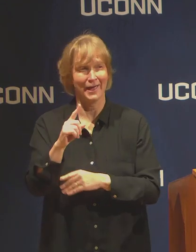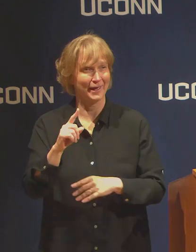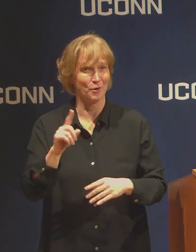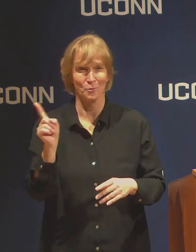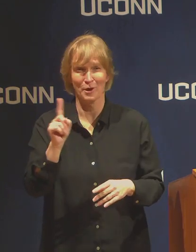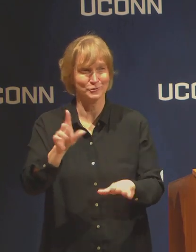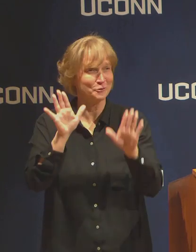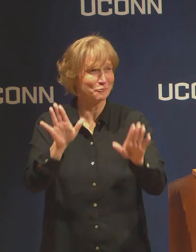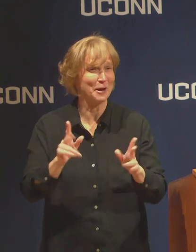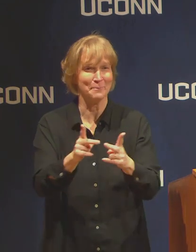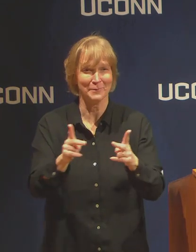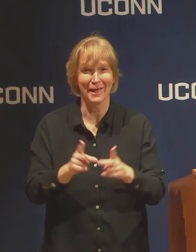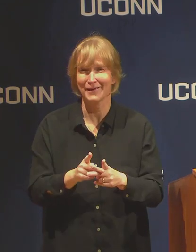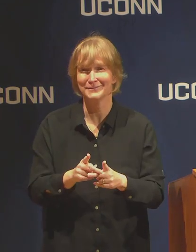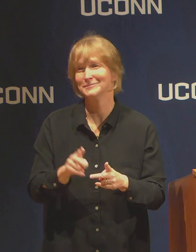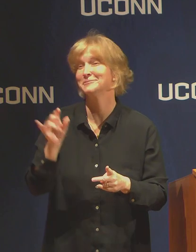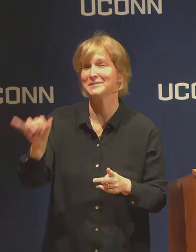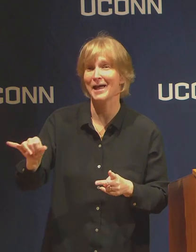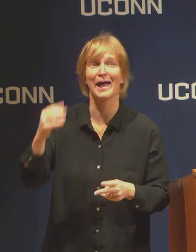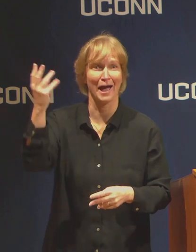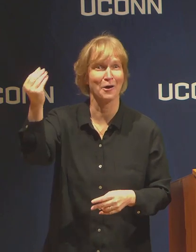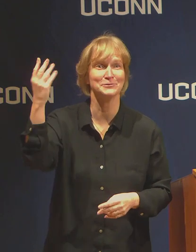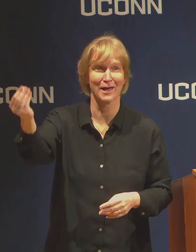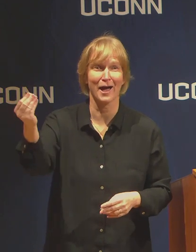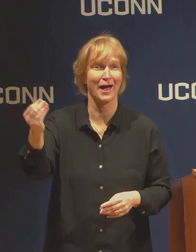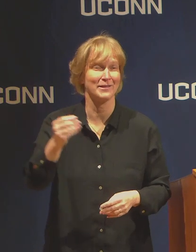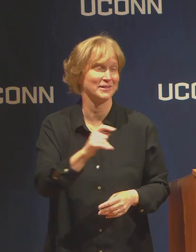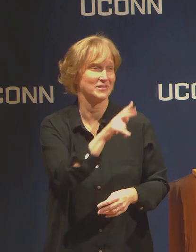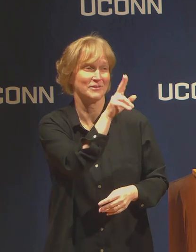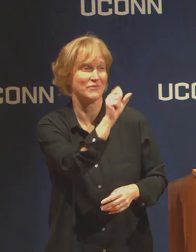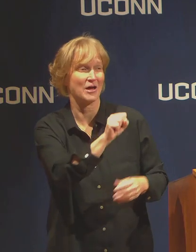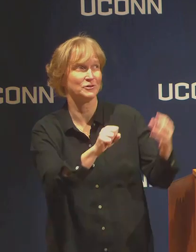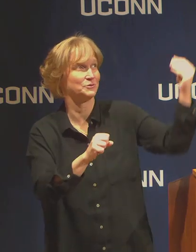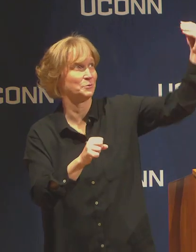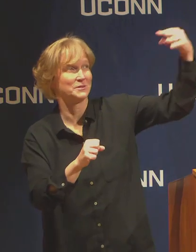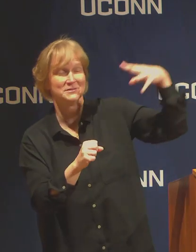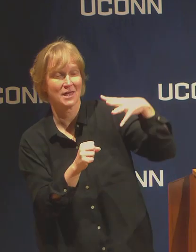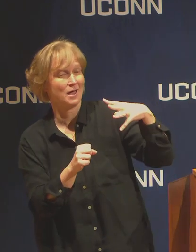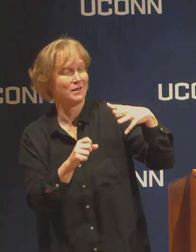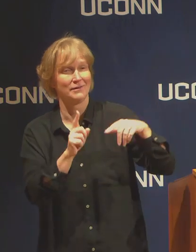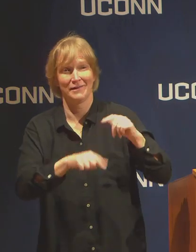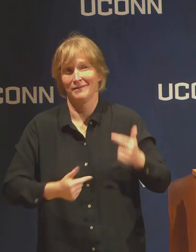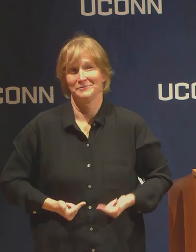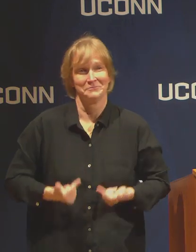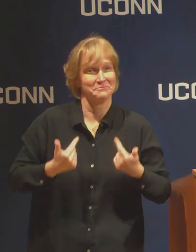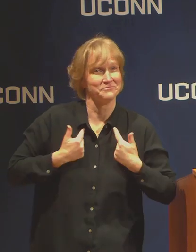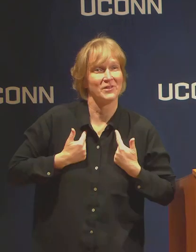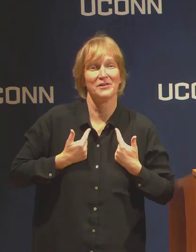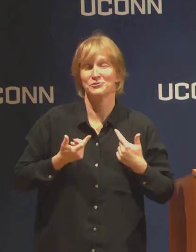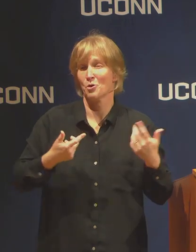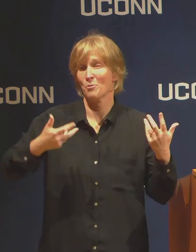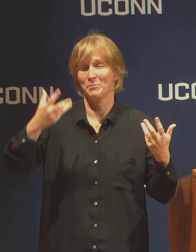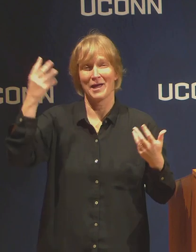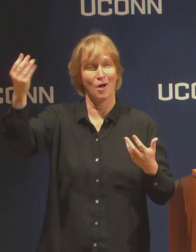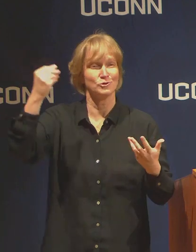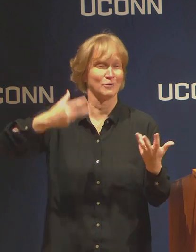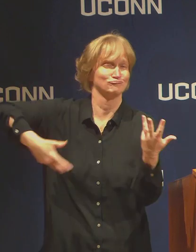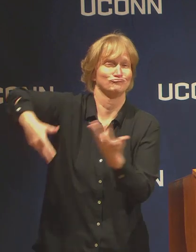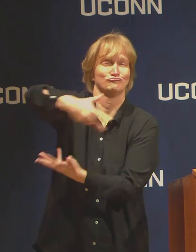The air is as good as it can get,